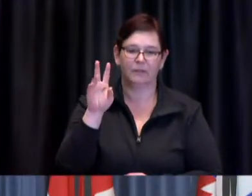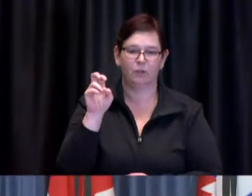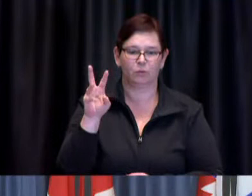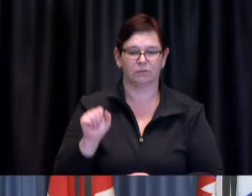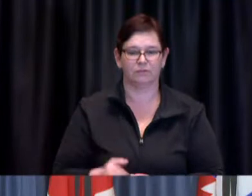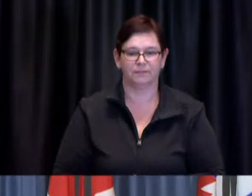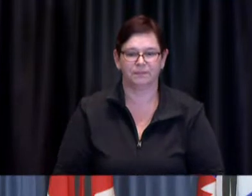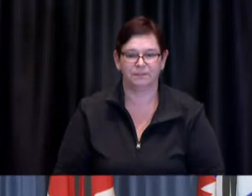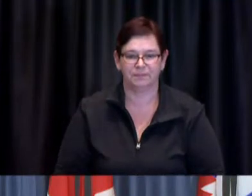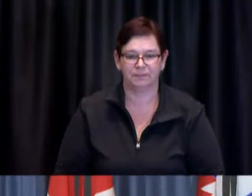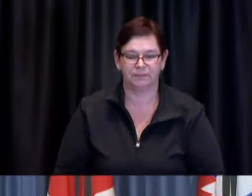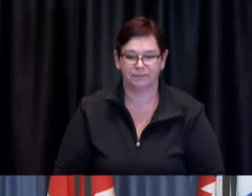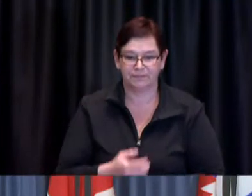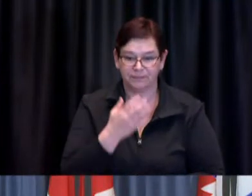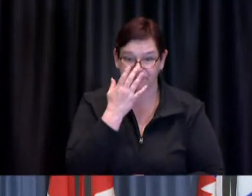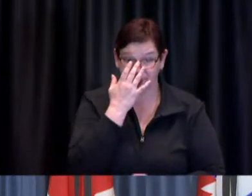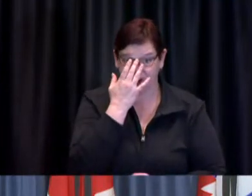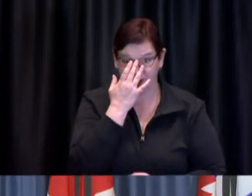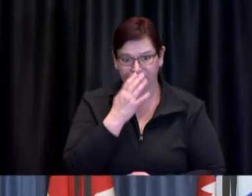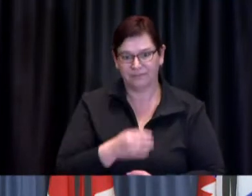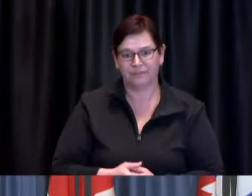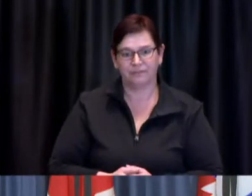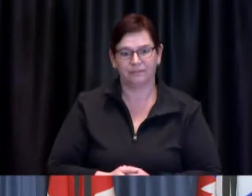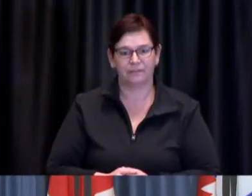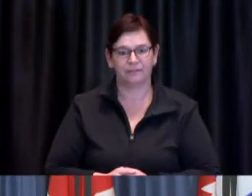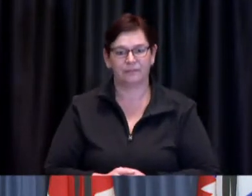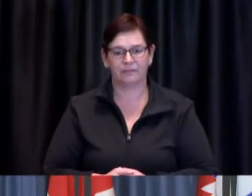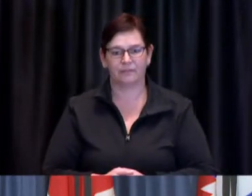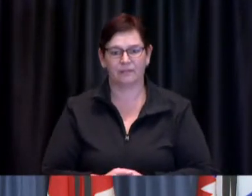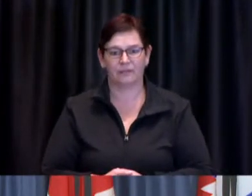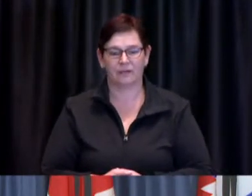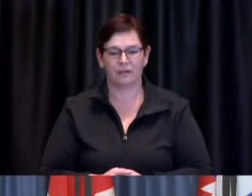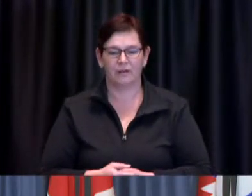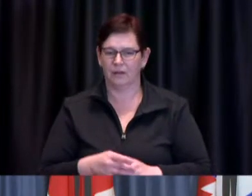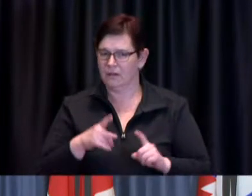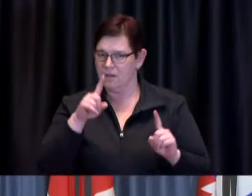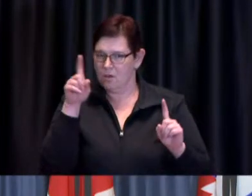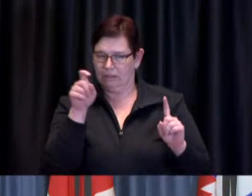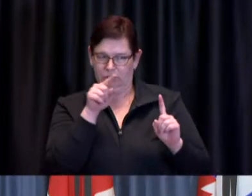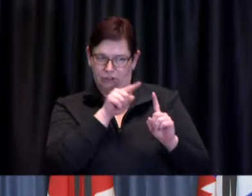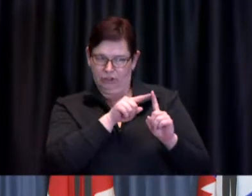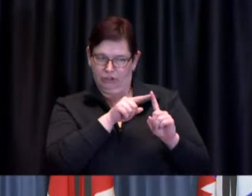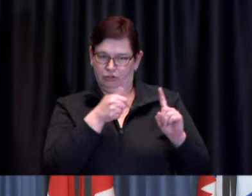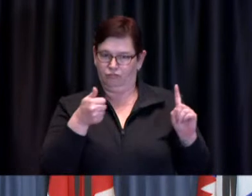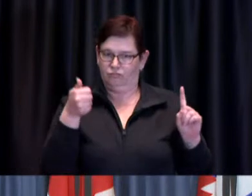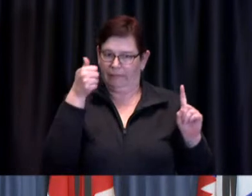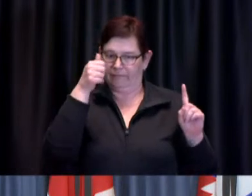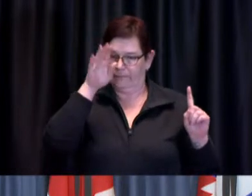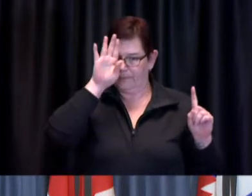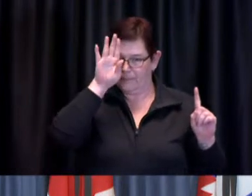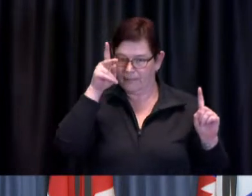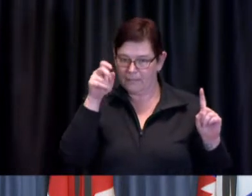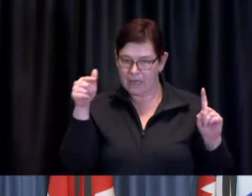Natlie: Hi everyone my first question is for Chief Pegg. Chief I'm wondering if you can address the confusion that exists right now for people